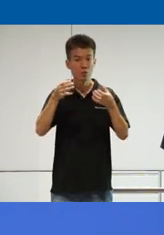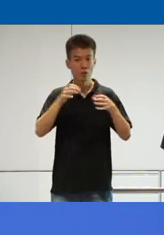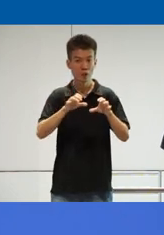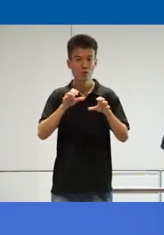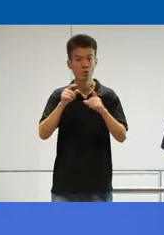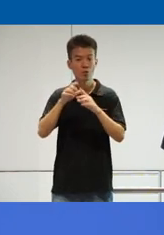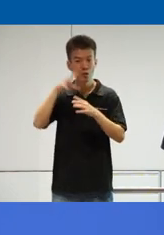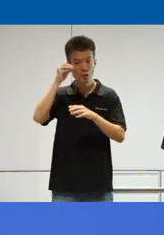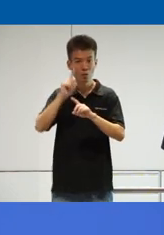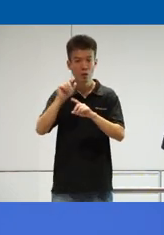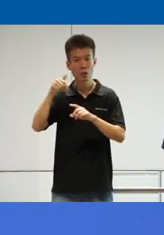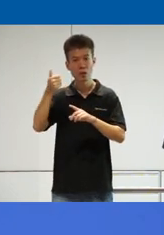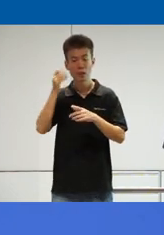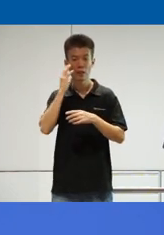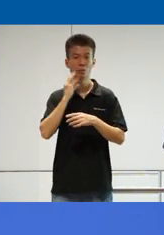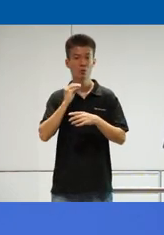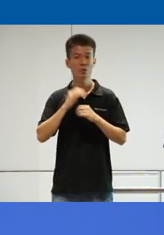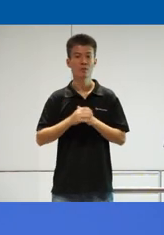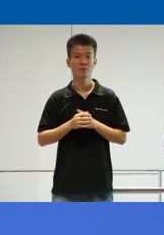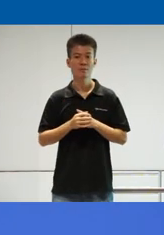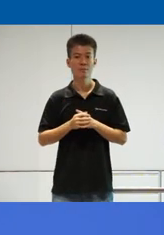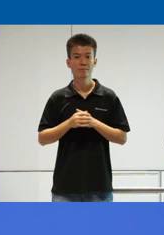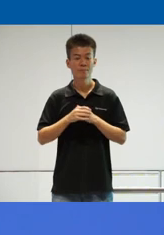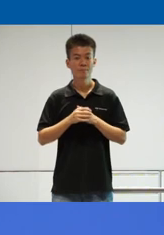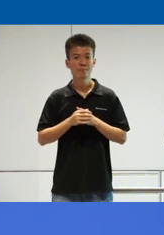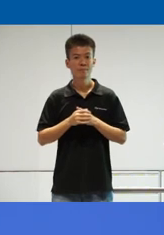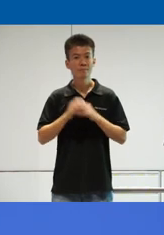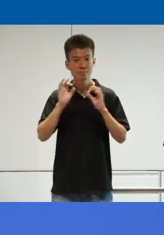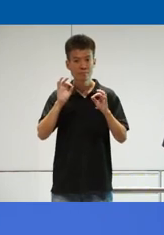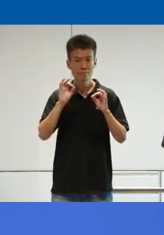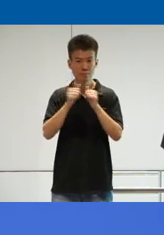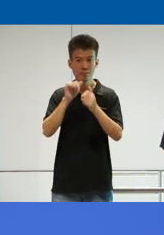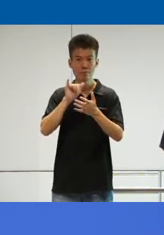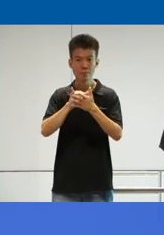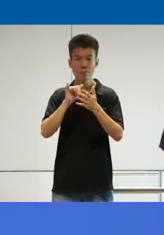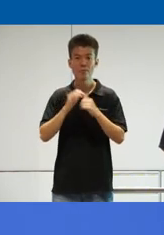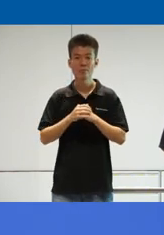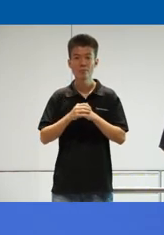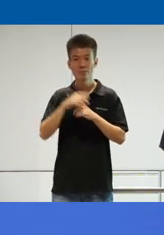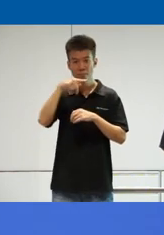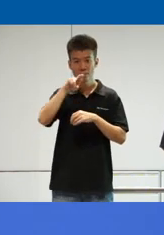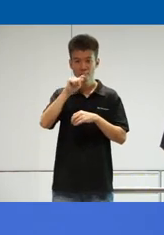learn from one another's experiences all right so um with that um patima do you have anything to add